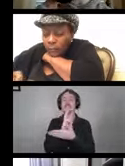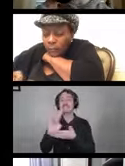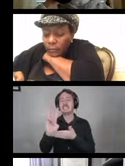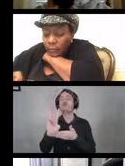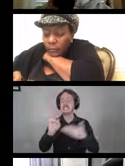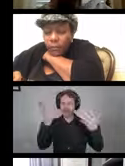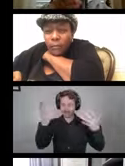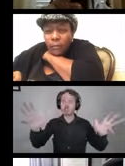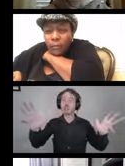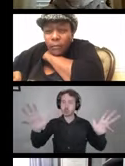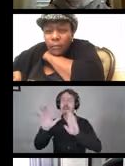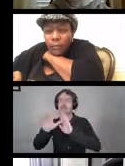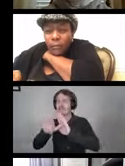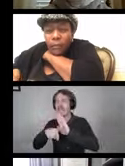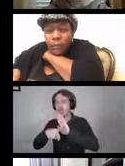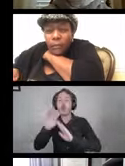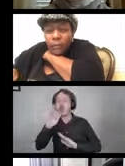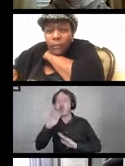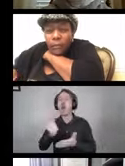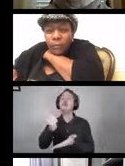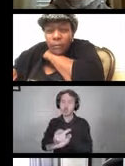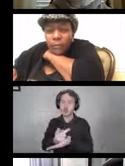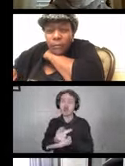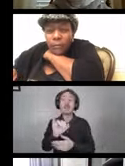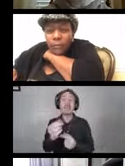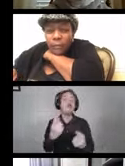So again if you have any questions or need any assistance with that,